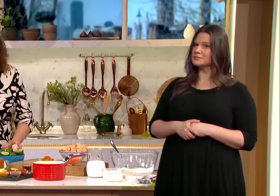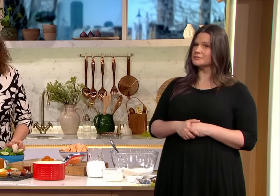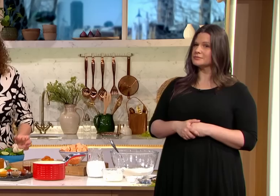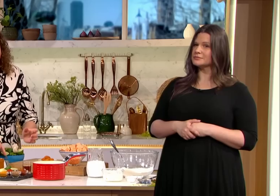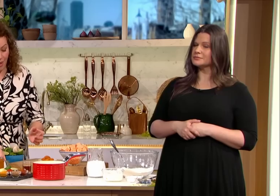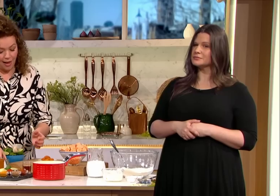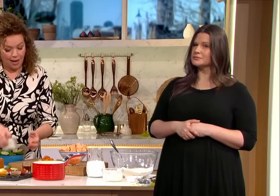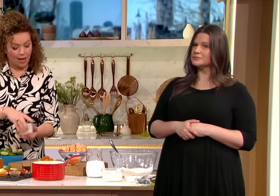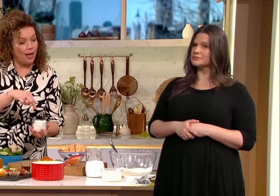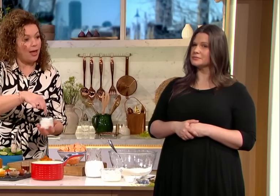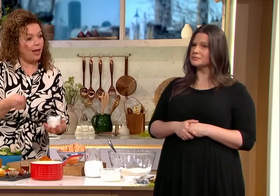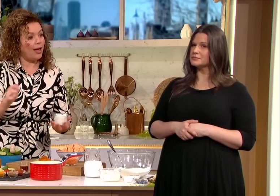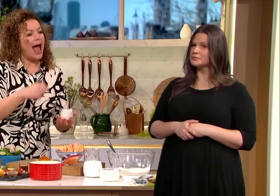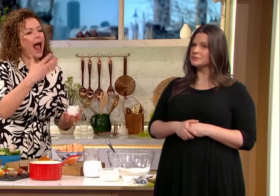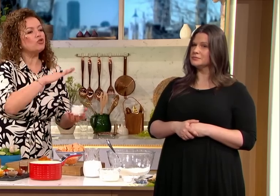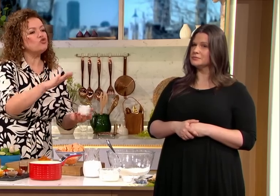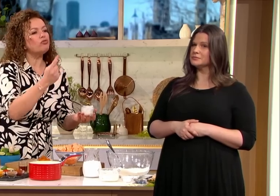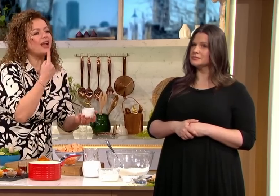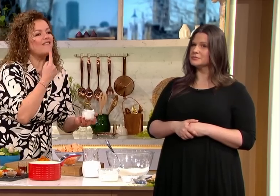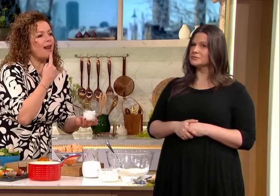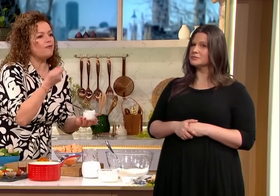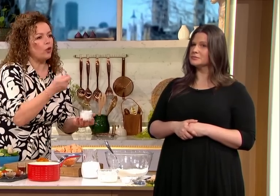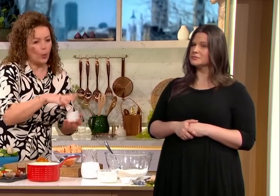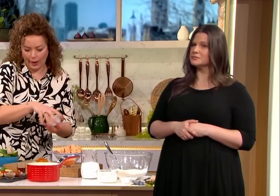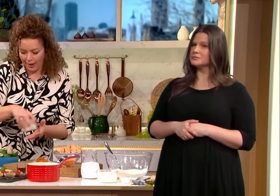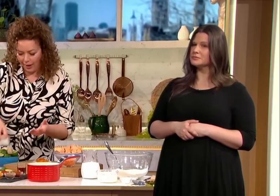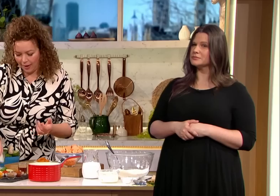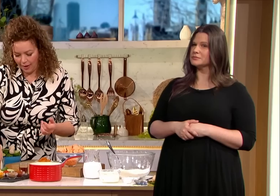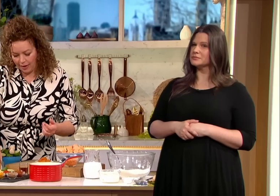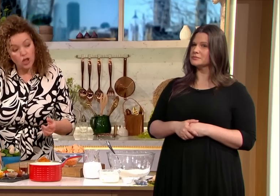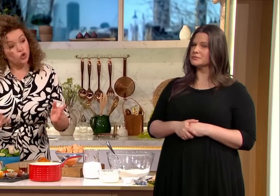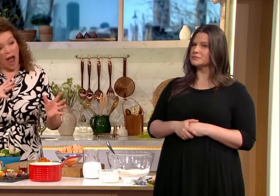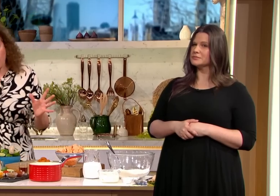and I'm frying up with some coconut oil so this delicious flavour and this really